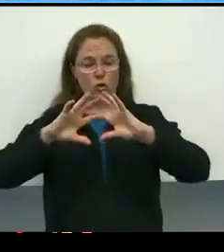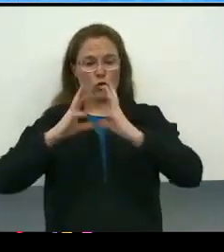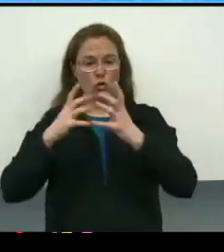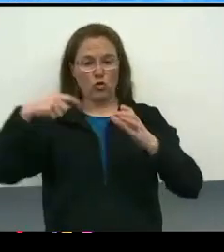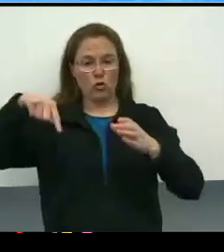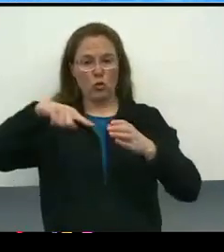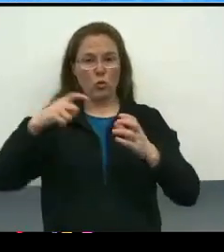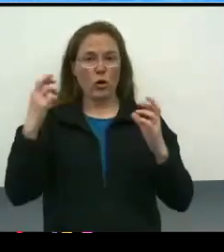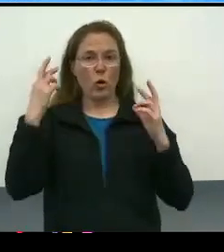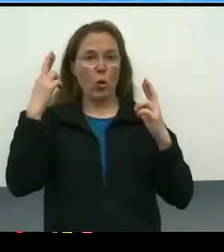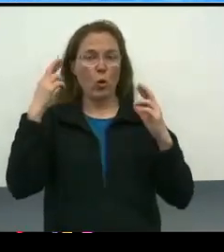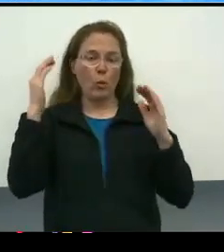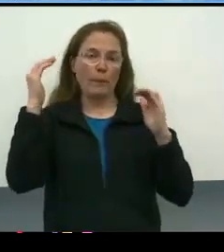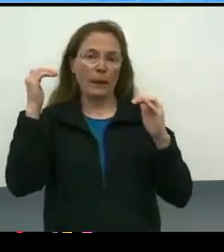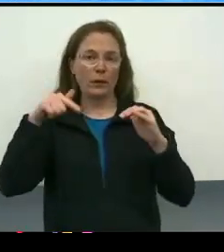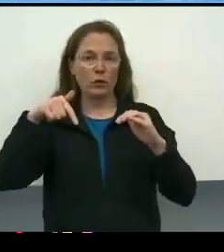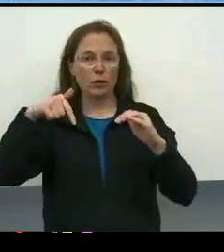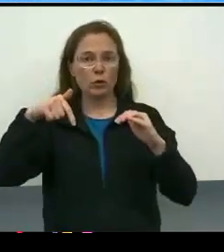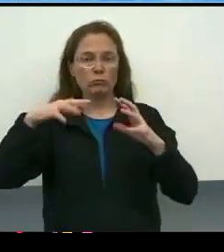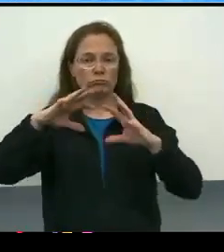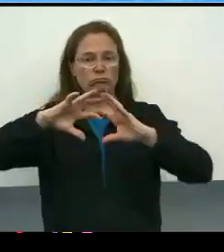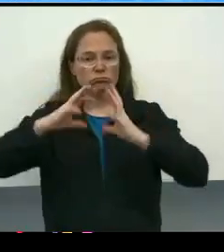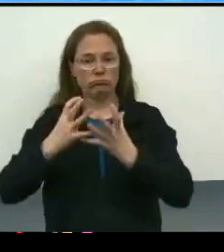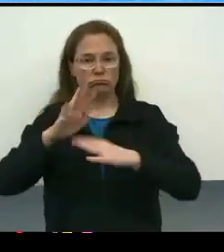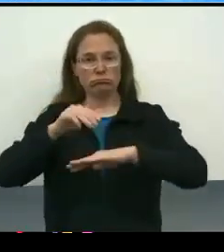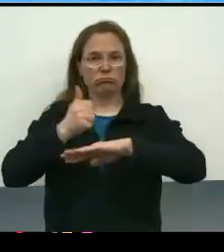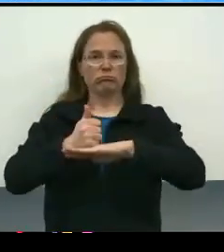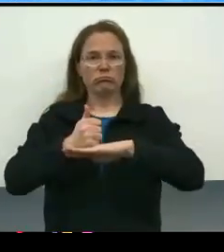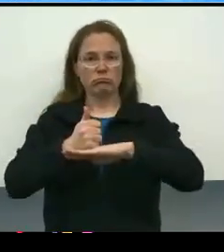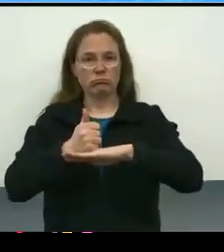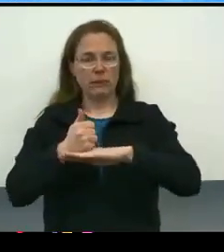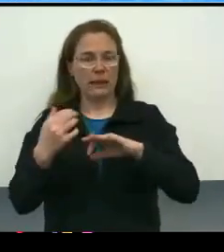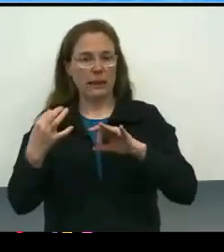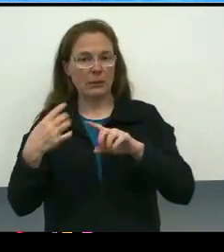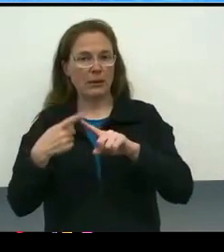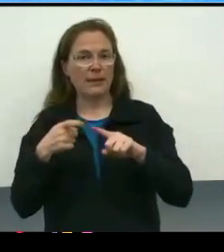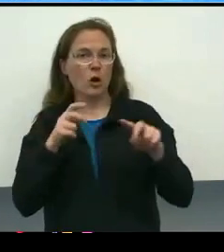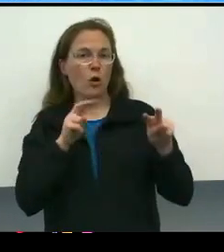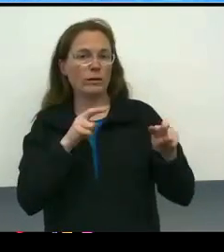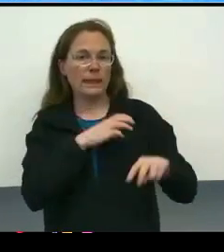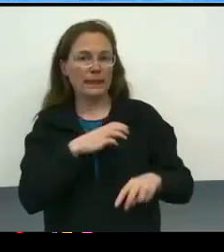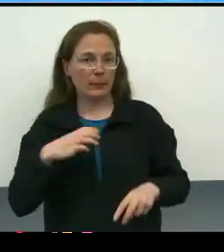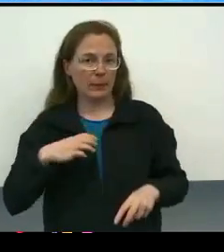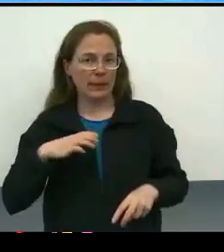and expect to get input from is the oversight committee. Members of the oversight committee